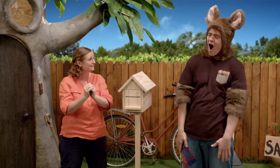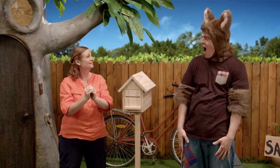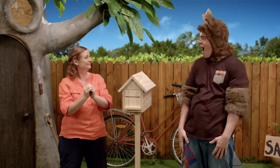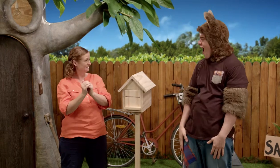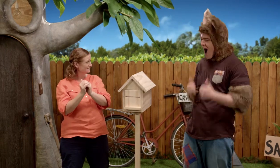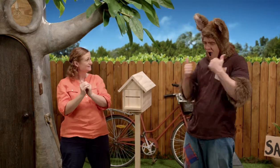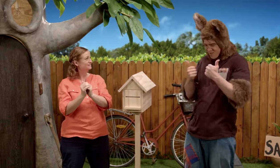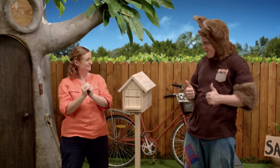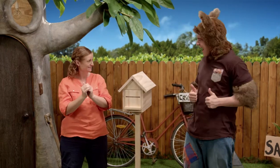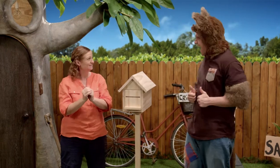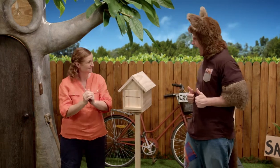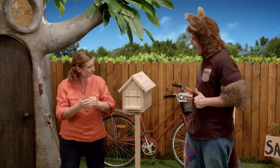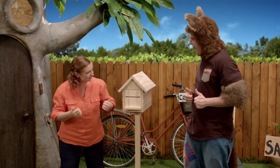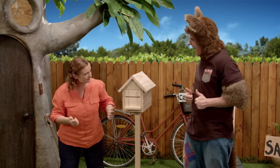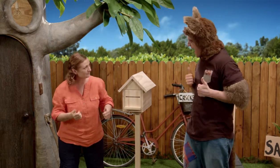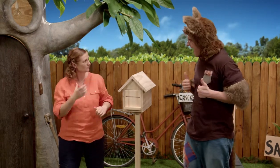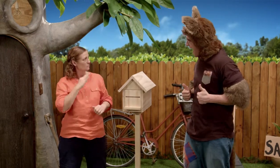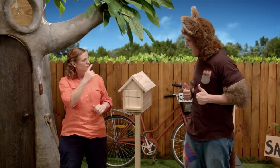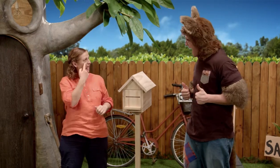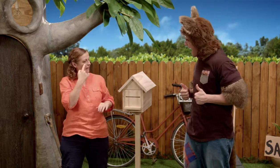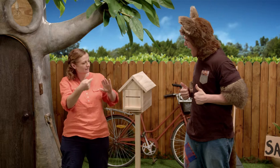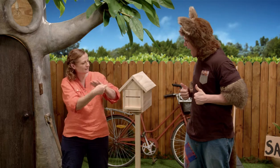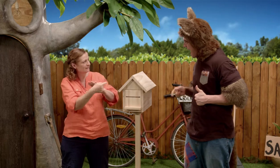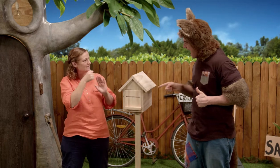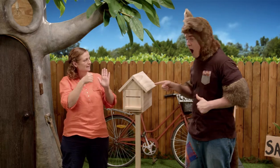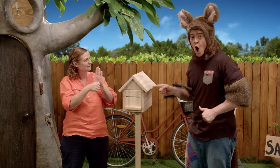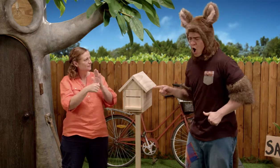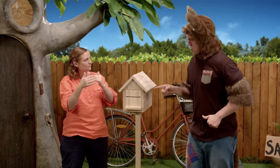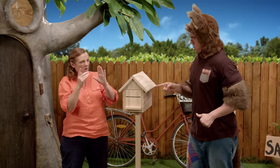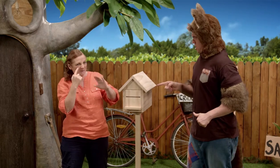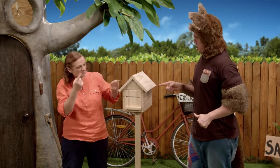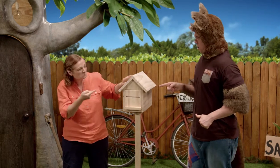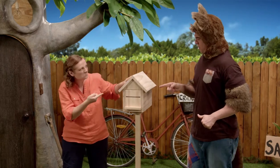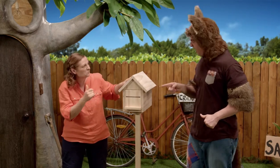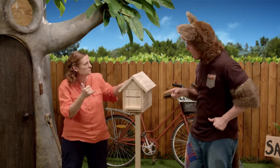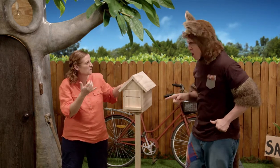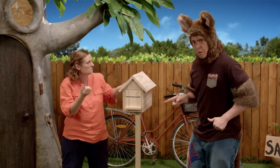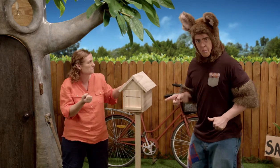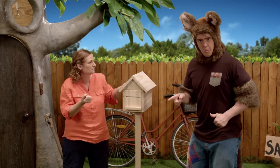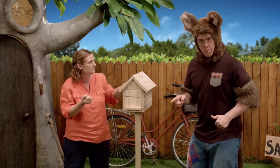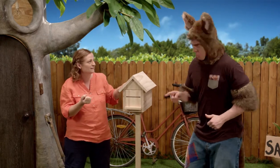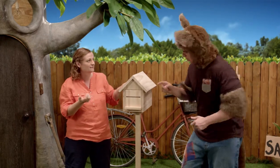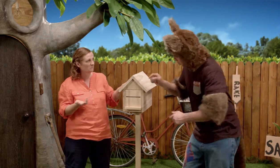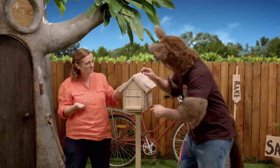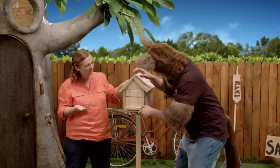Aw, that's great! Why don't you have a look inside your letterbox, Possum. Who knows?